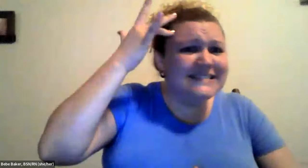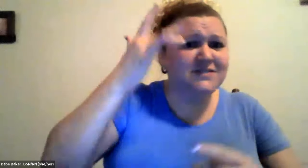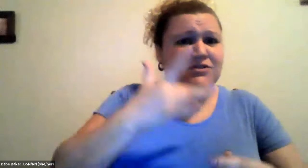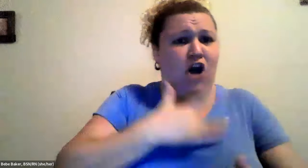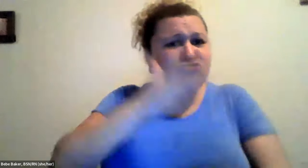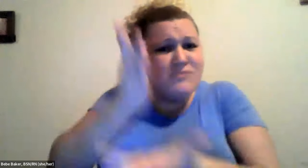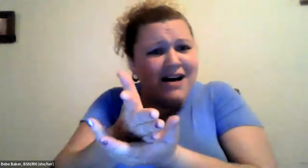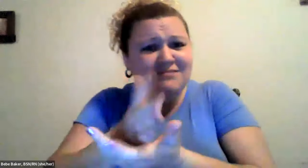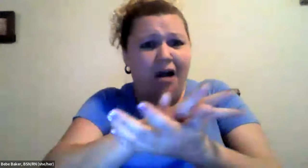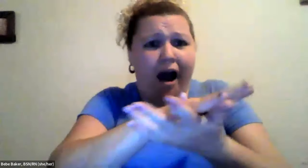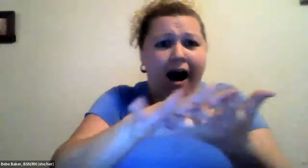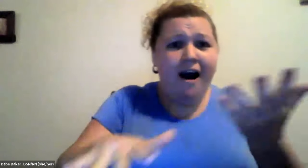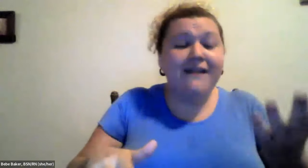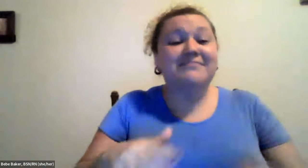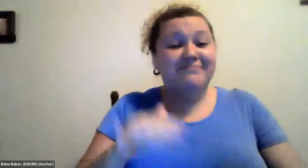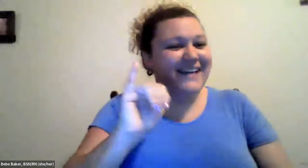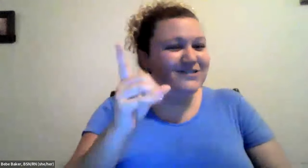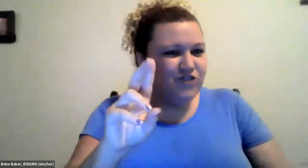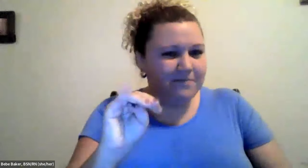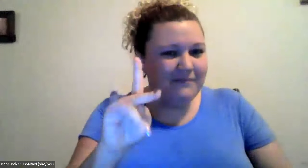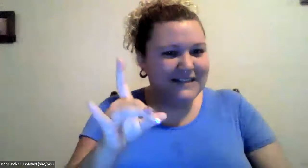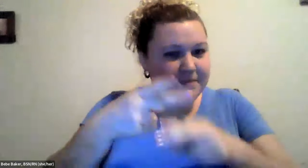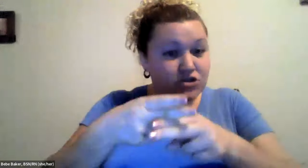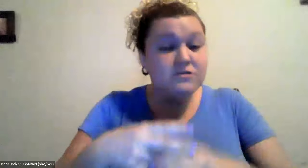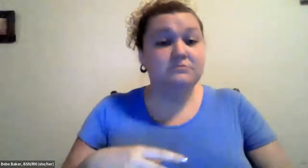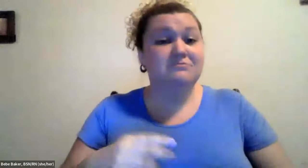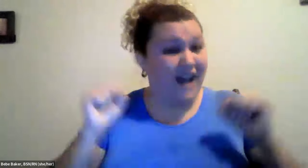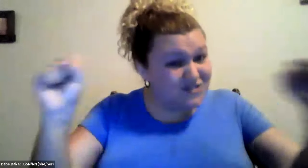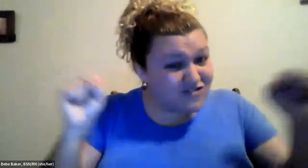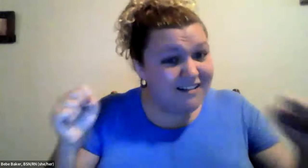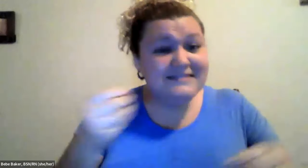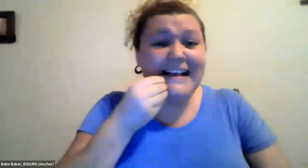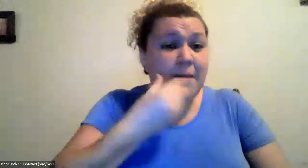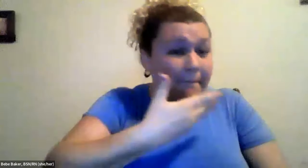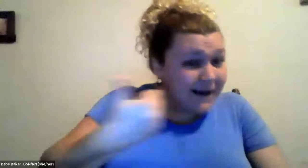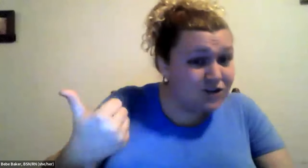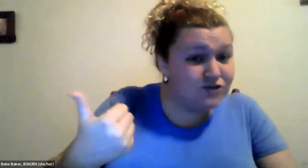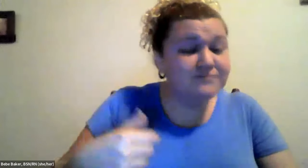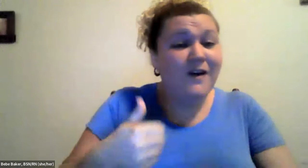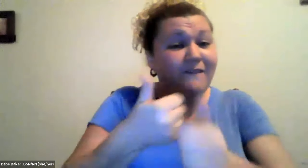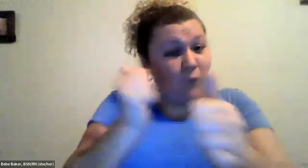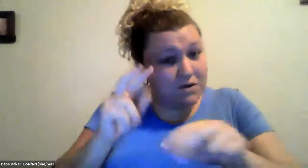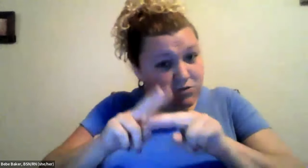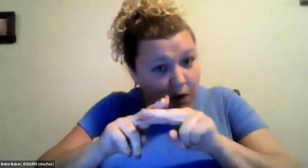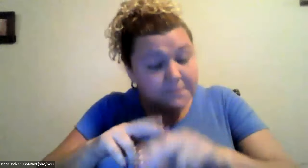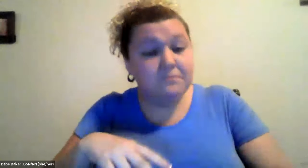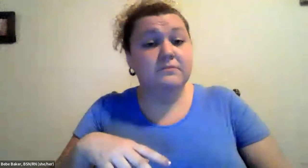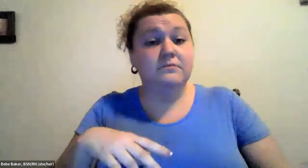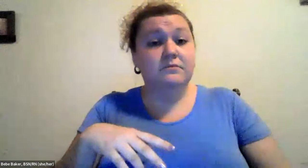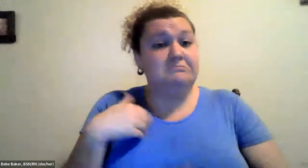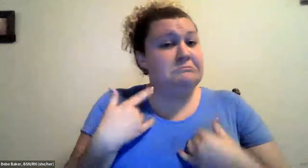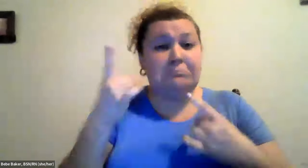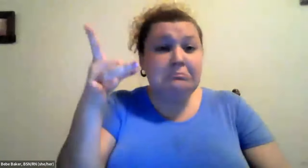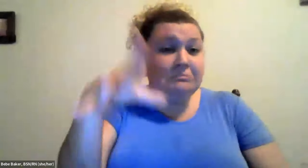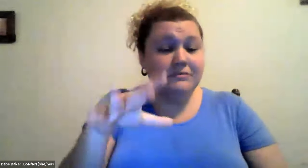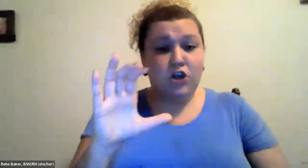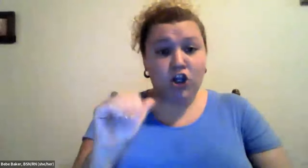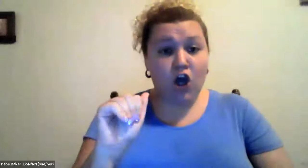Cristine Saunders: So how do you avoid heart disease or cardiac arrest so like Dr mckee mentioned exercise eat better avoid salt.